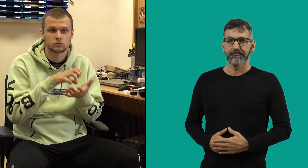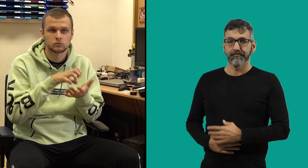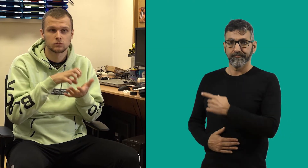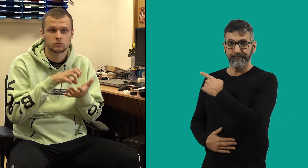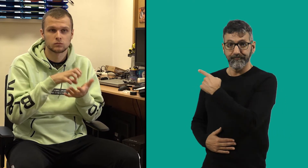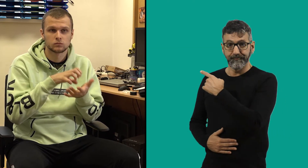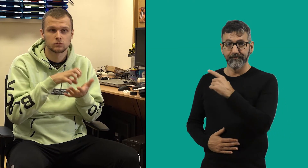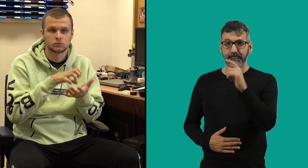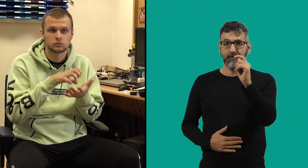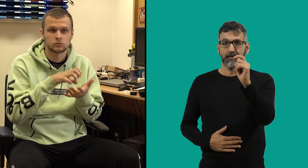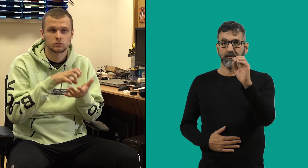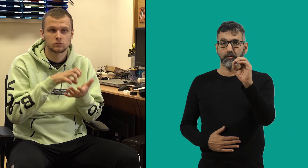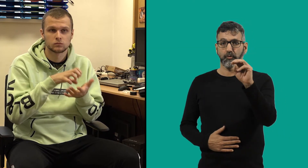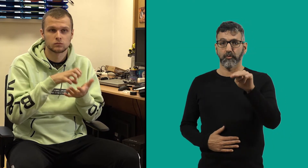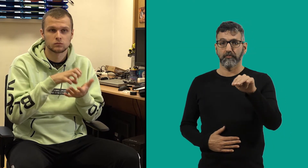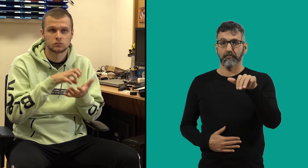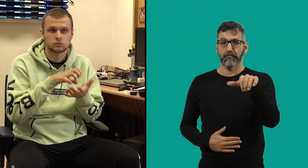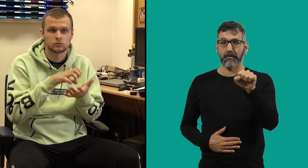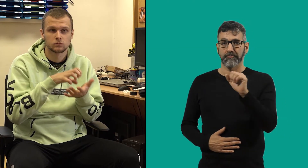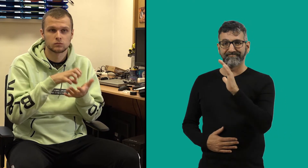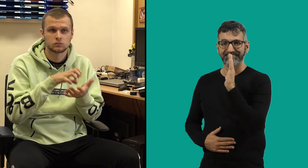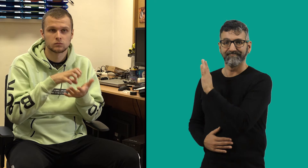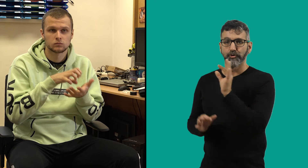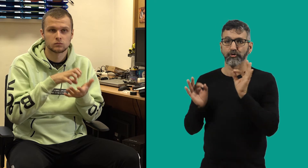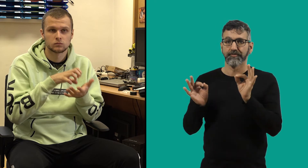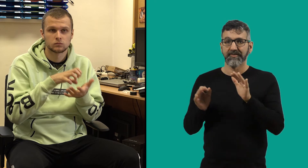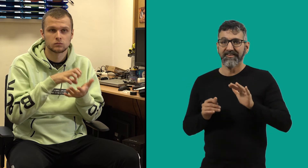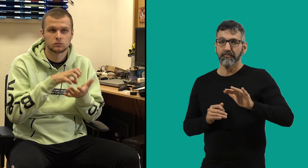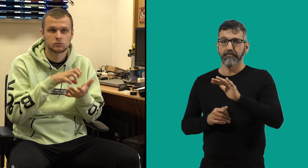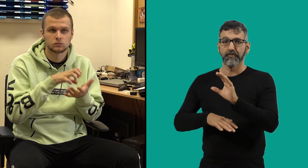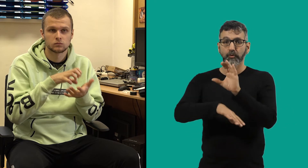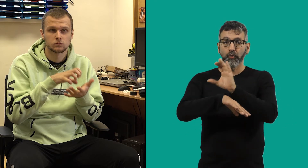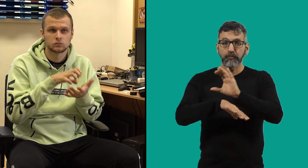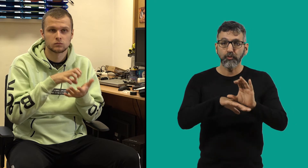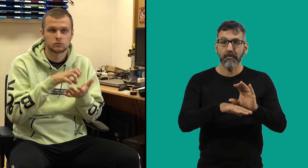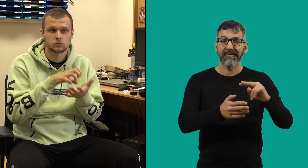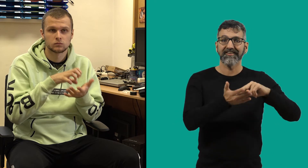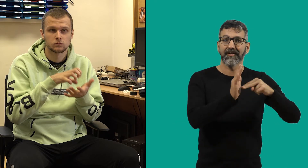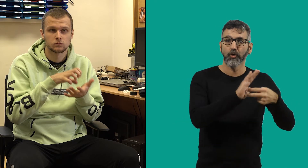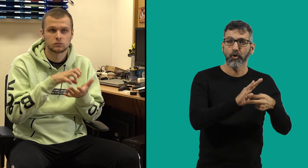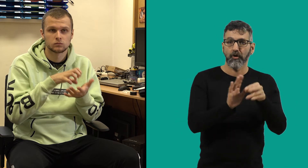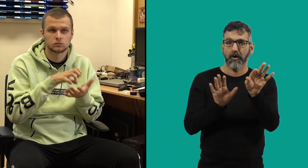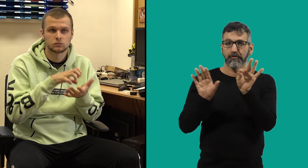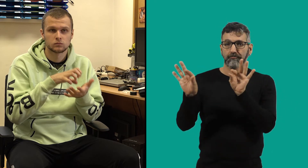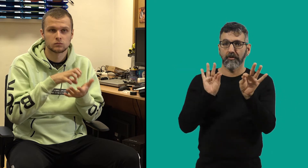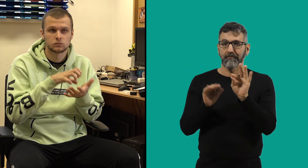This ist Tomáš and for his specialty he chose computers and technology,